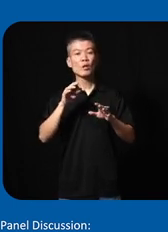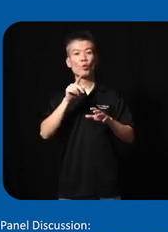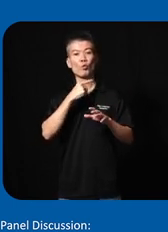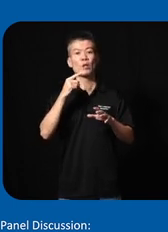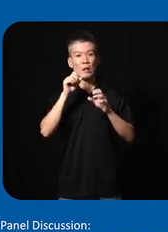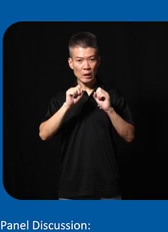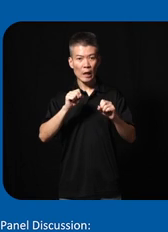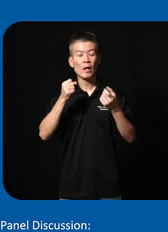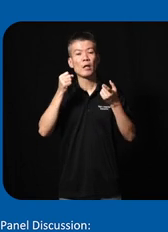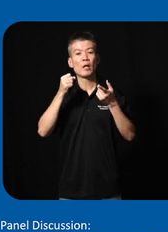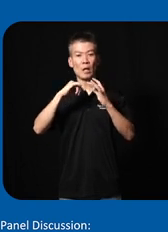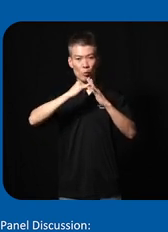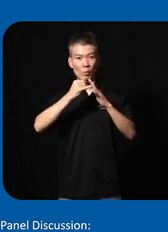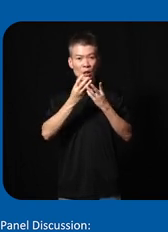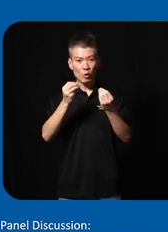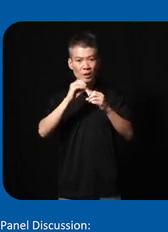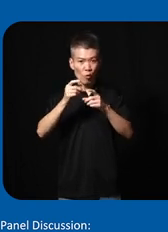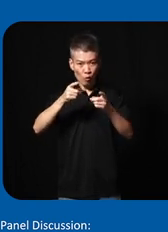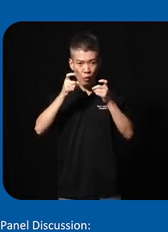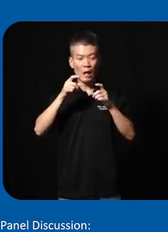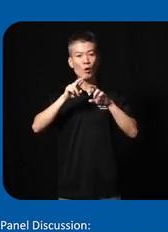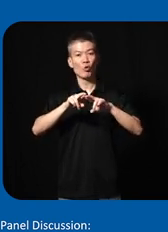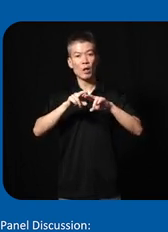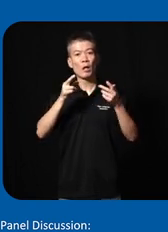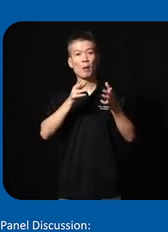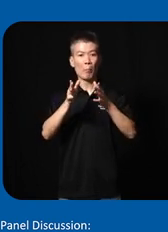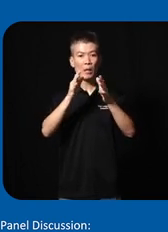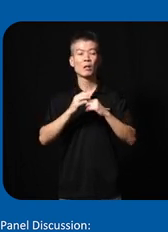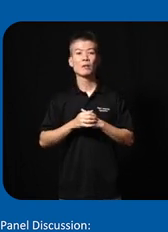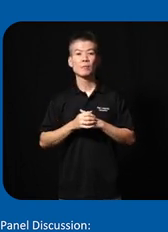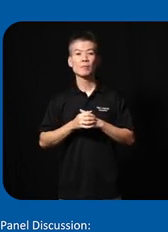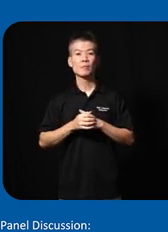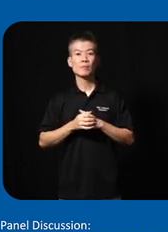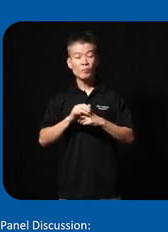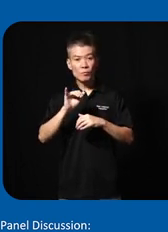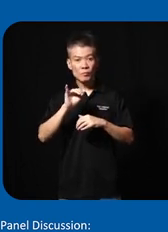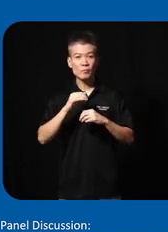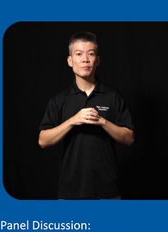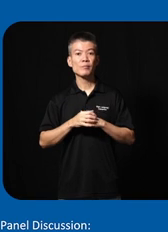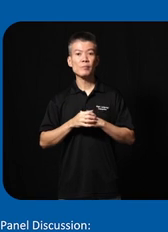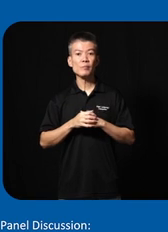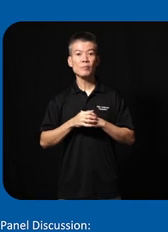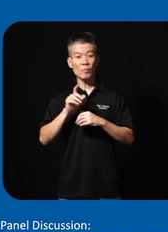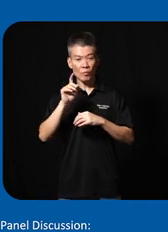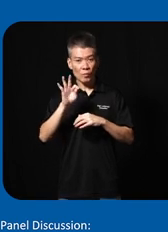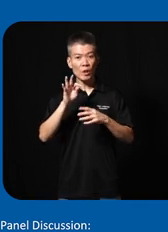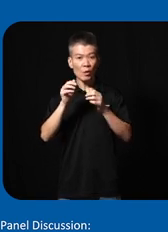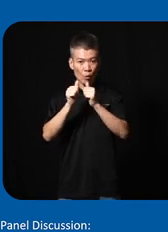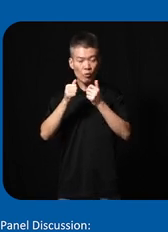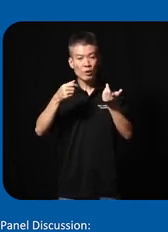could Implement Solutions in a fast and reliable Manner and also if with with withed technology it